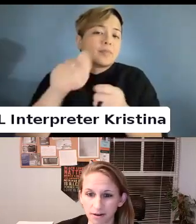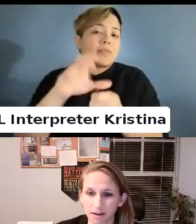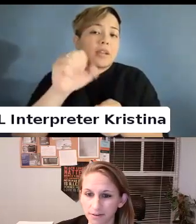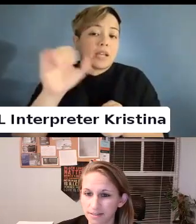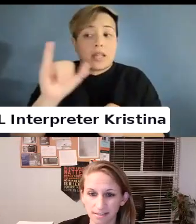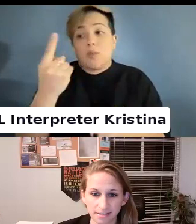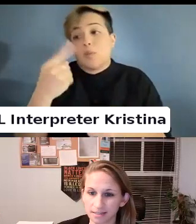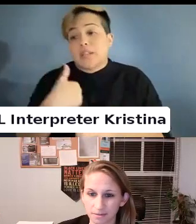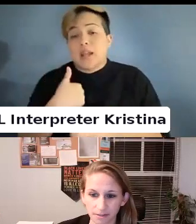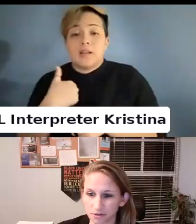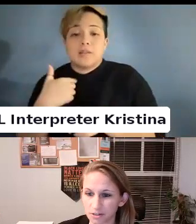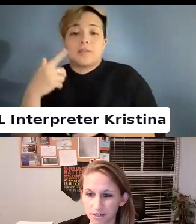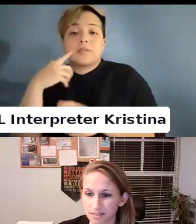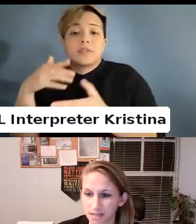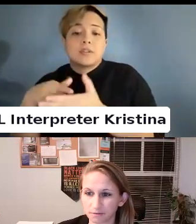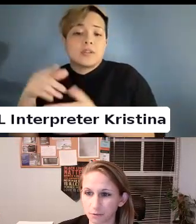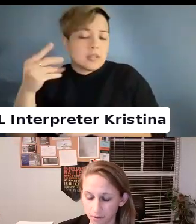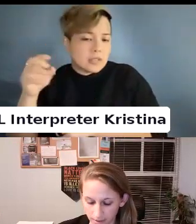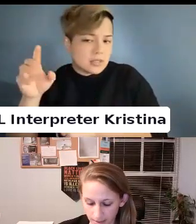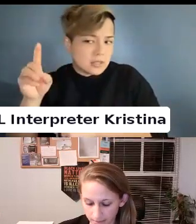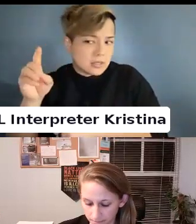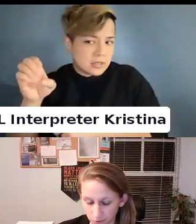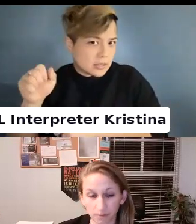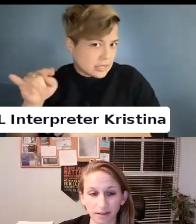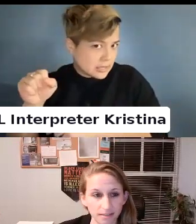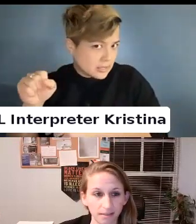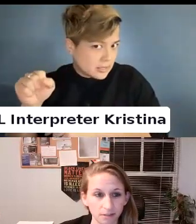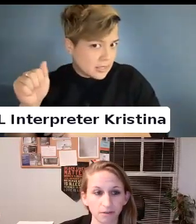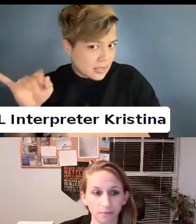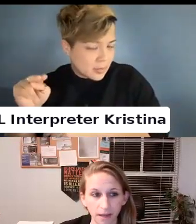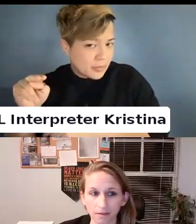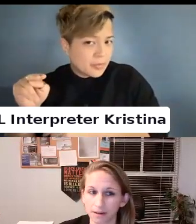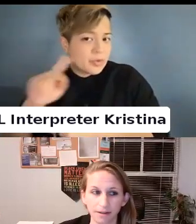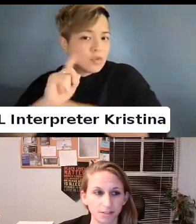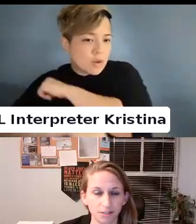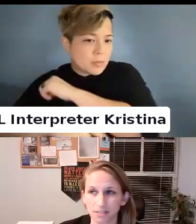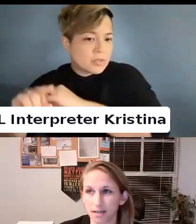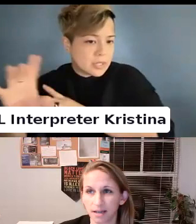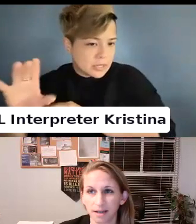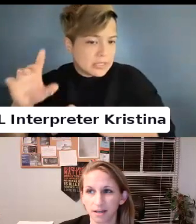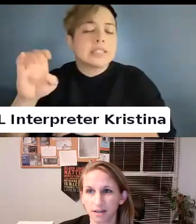Like the state of Florida. Criminalizing gender affirming healthcare.